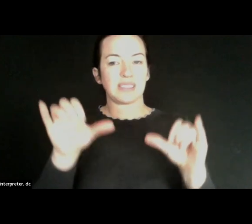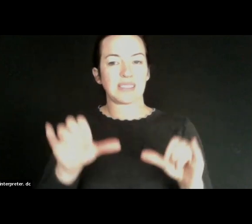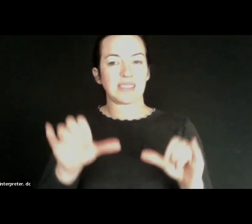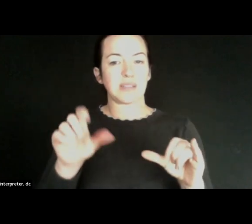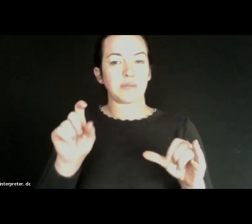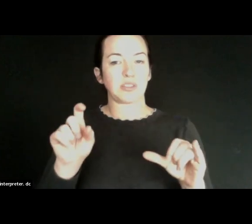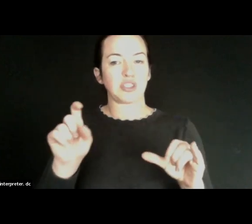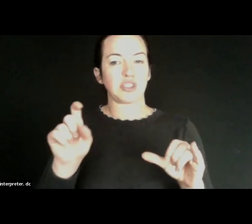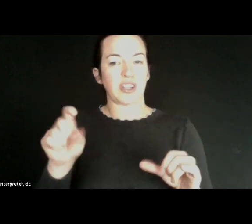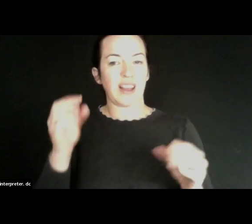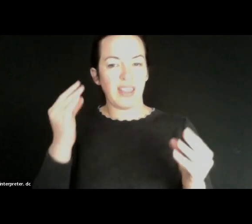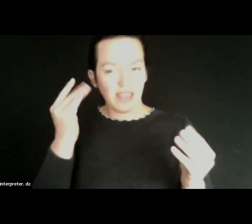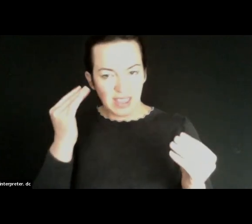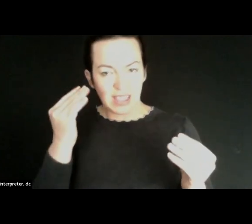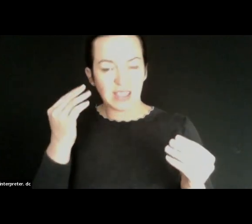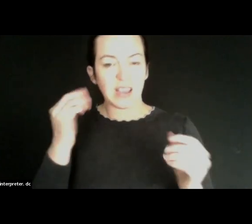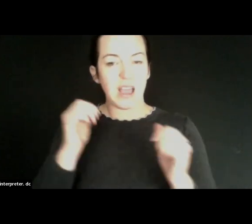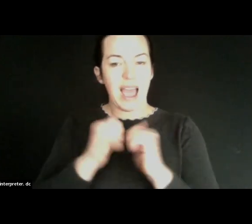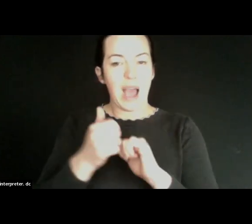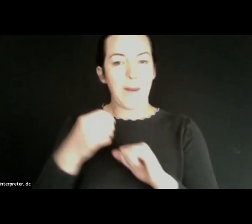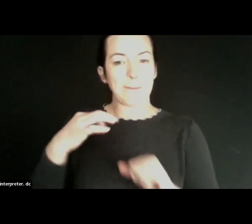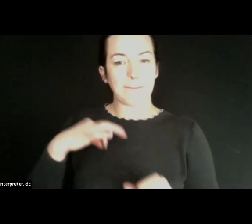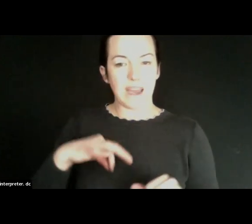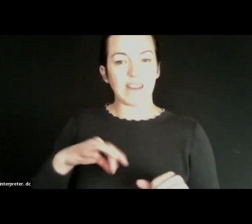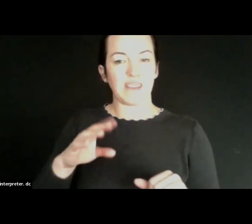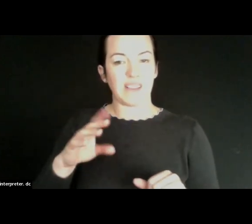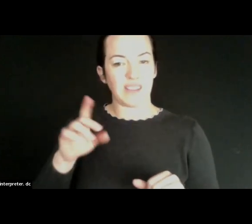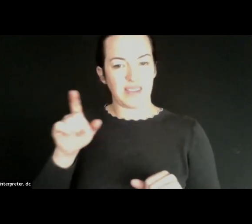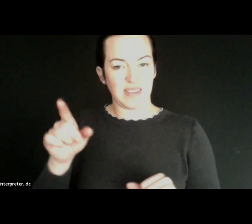this, and you know the benefits that you can bring to them directly, but also more broadly,